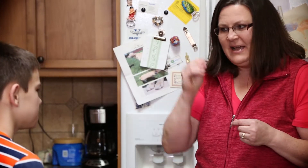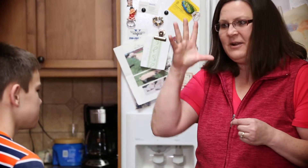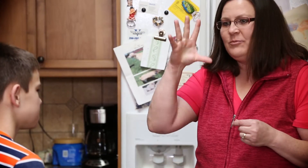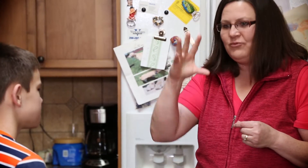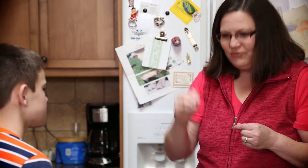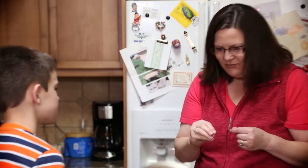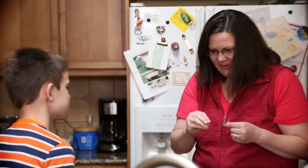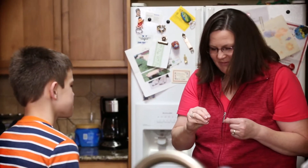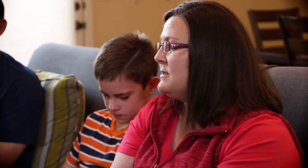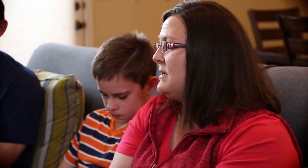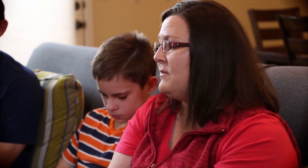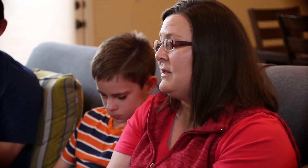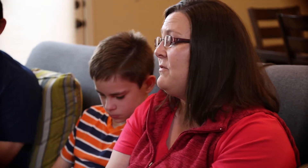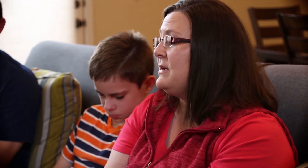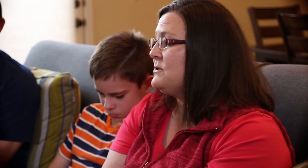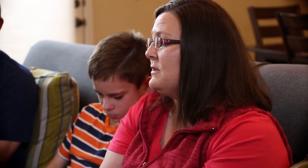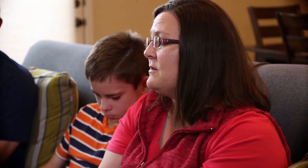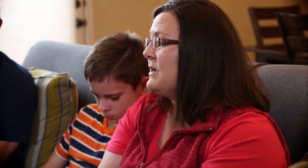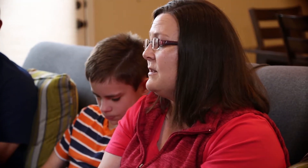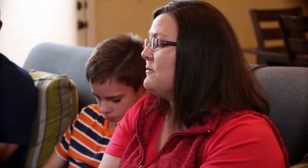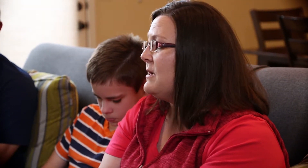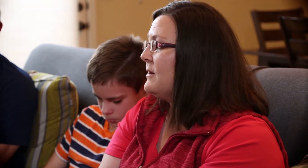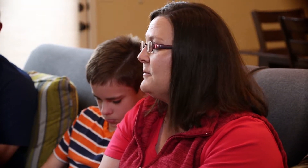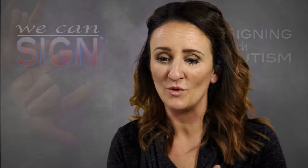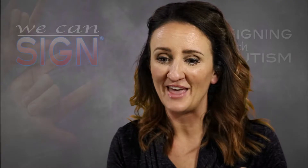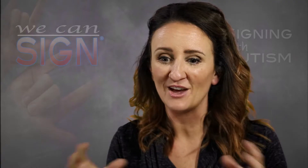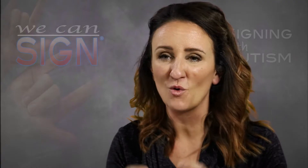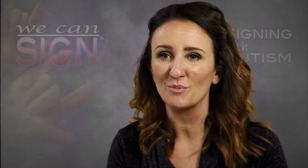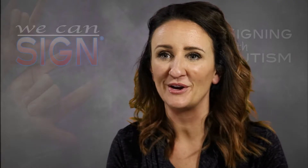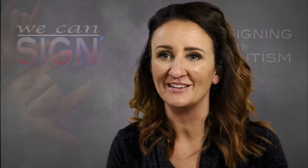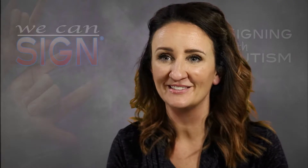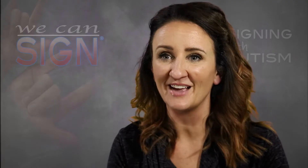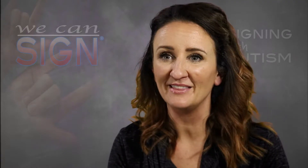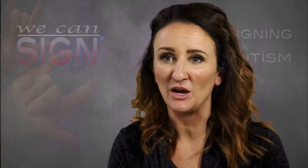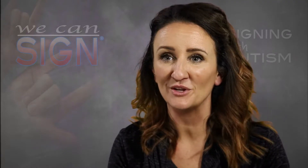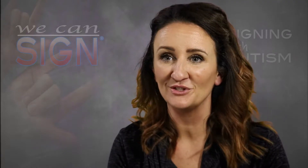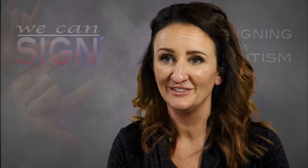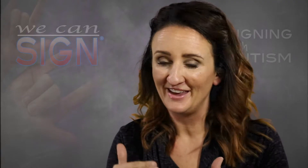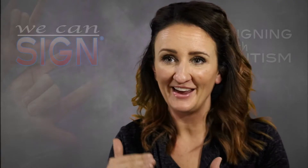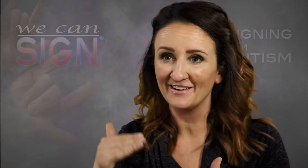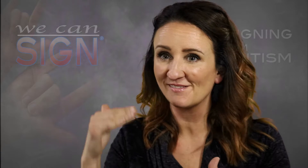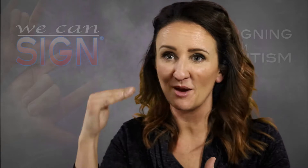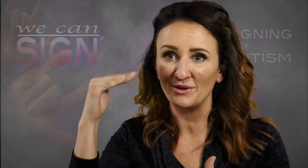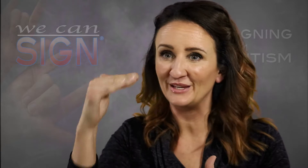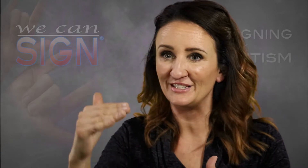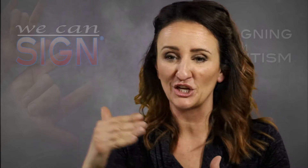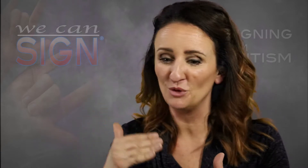He likes to learn new signs and he's definitely faster at learning it than we are. When they incorporated sign language, his ability to communicate